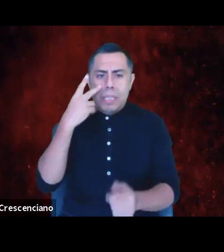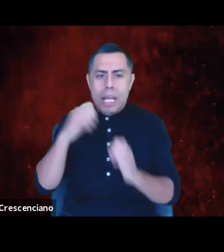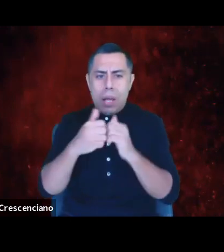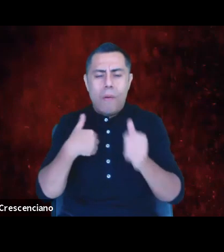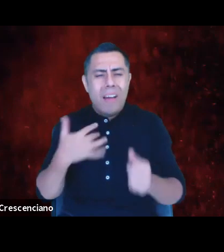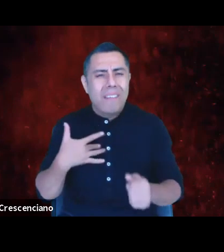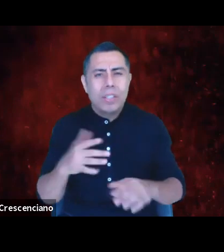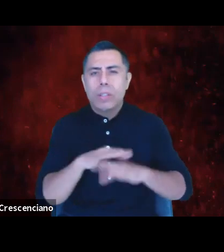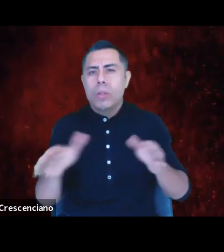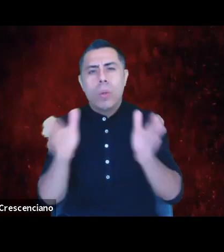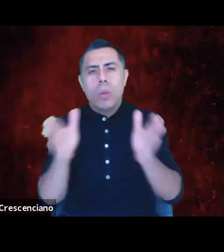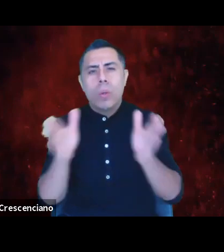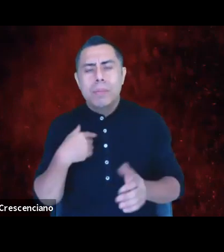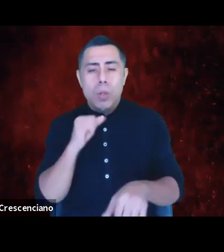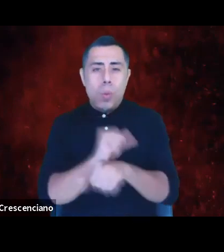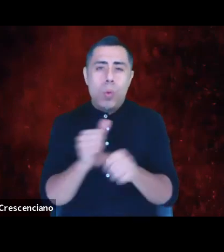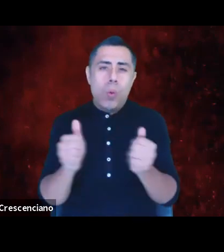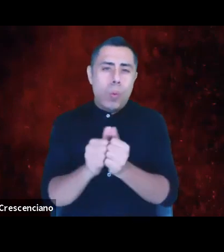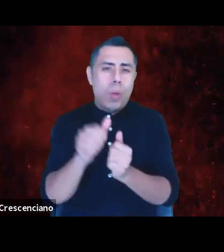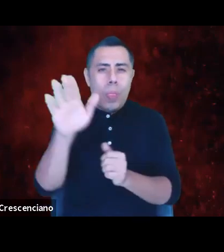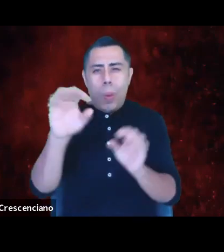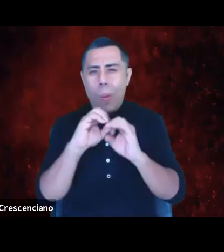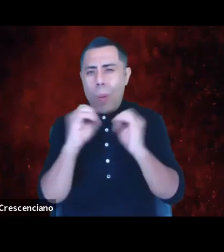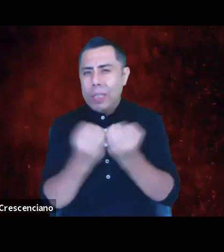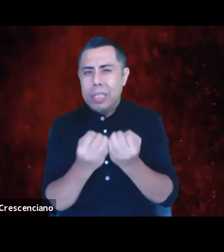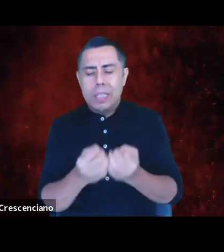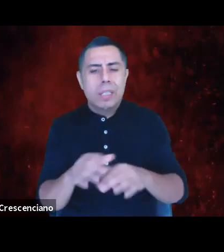Don't ask me to come work alongside your organization.